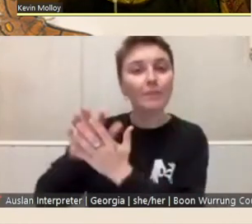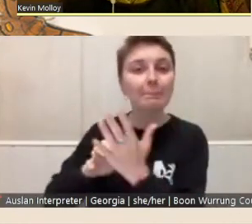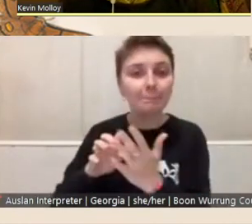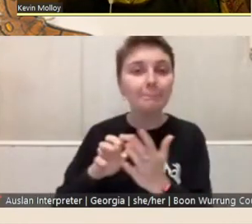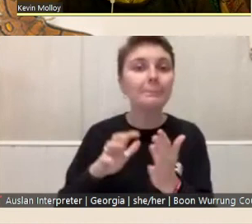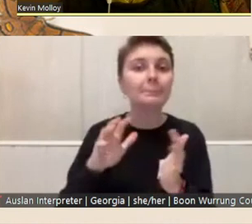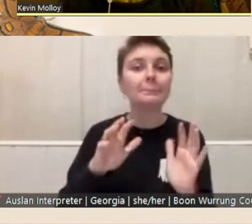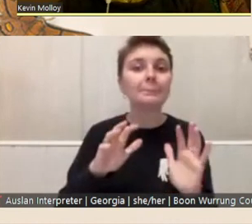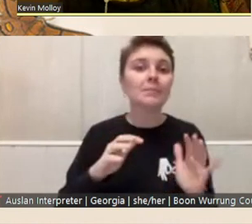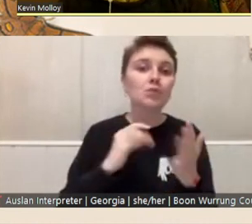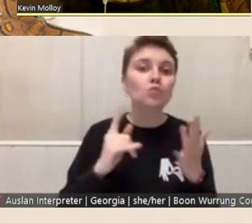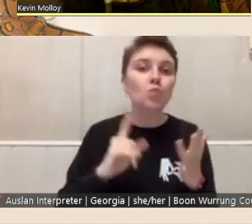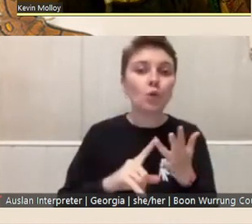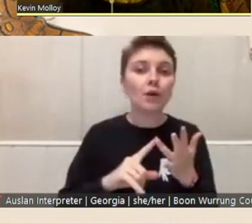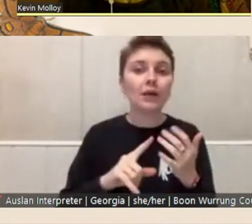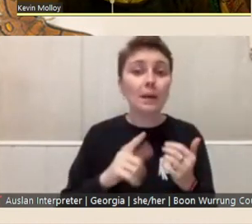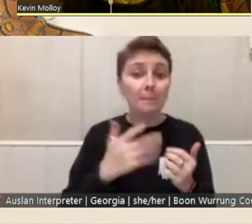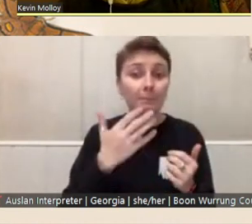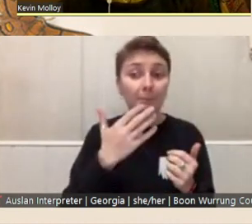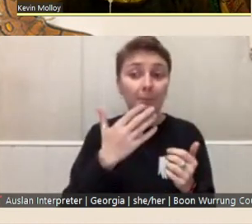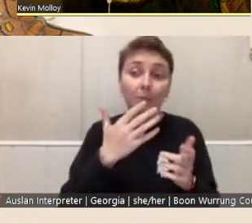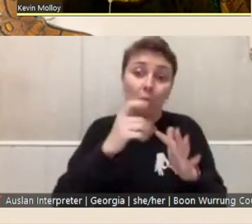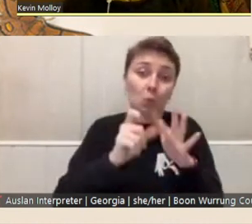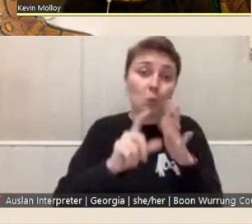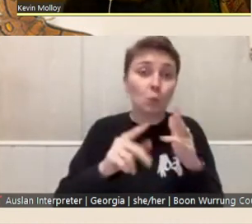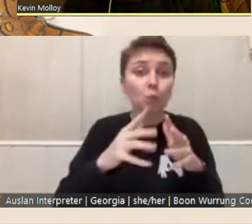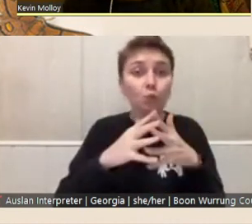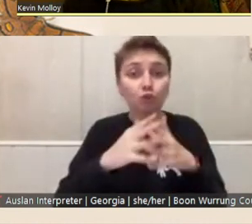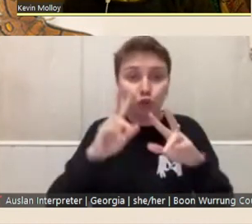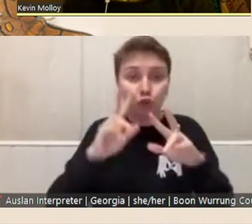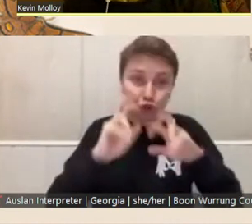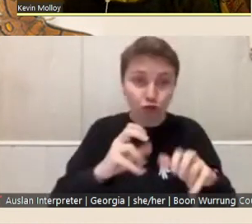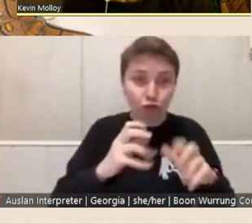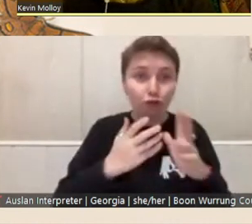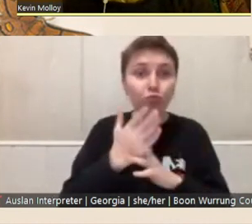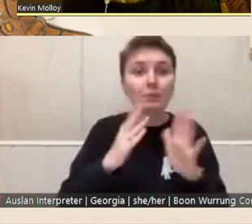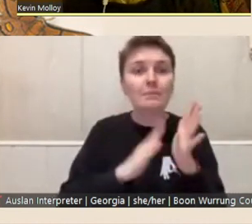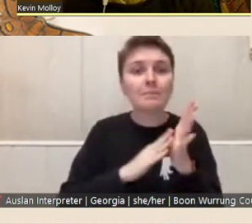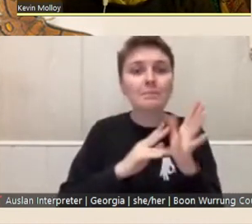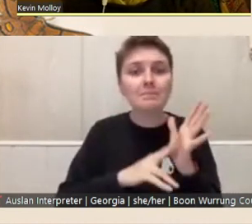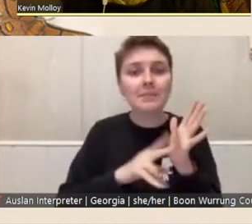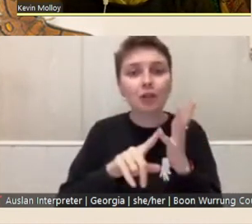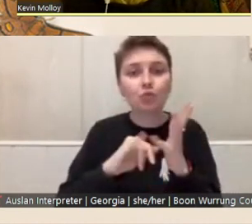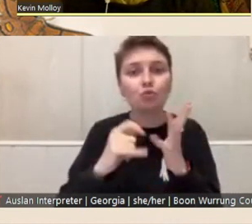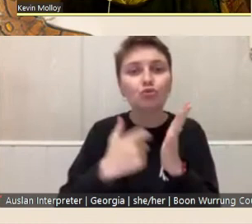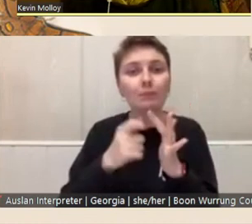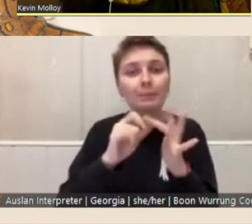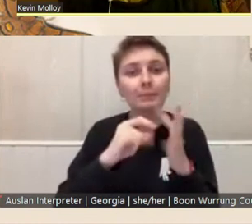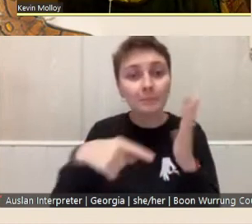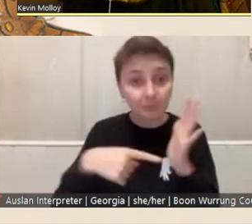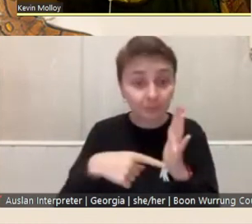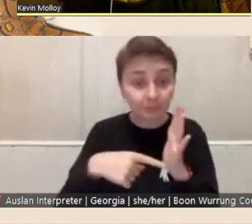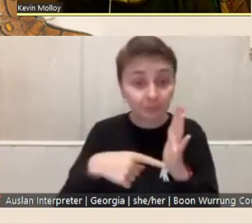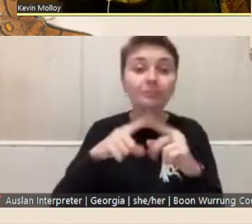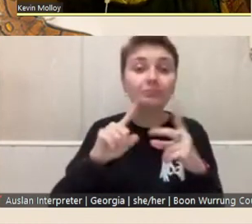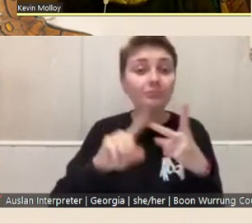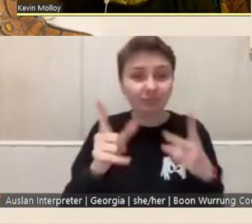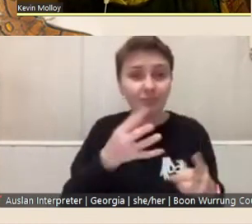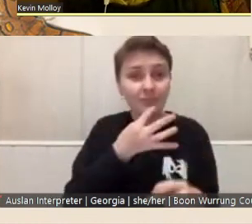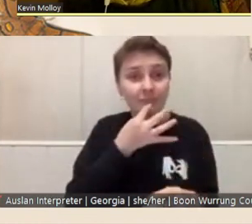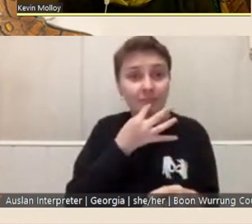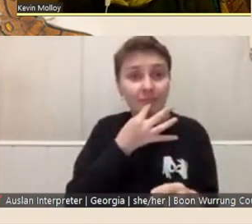do certainly search within manuscripts and by all means ask, you know send in requests